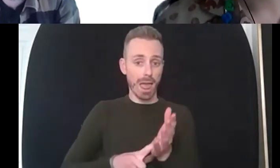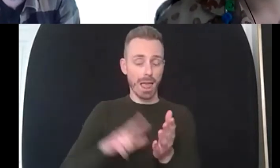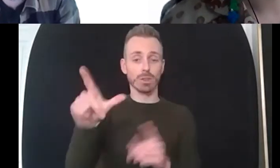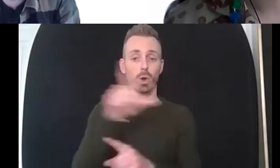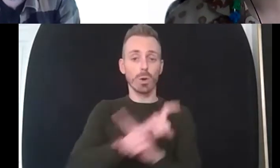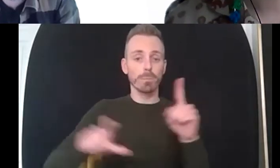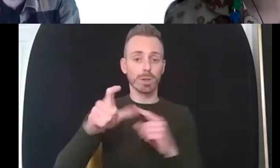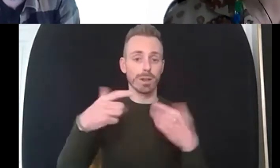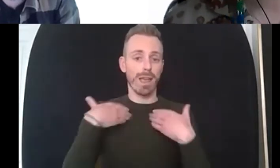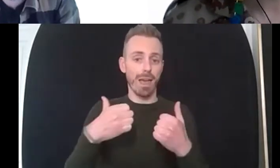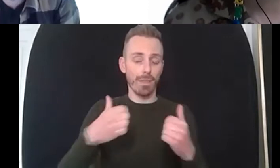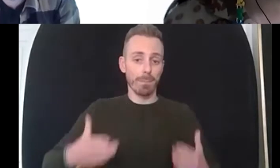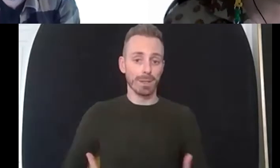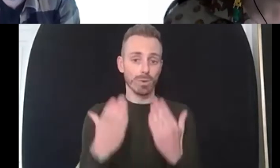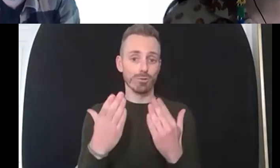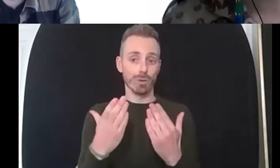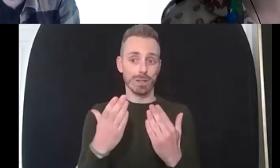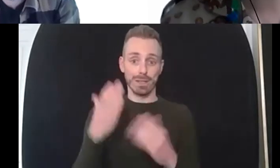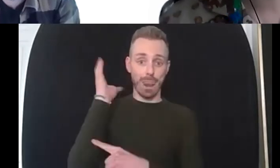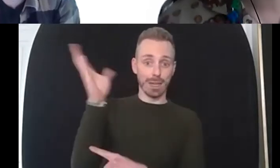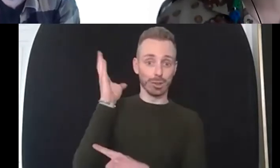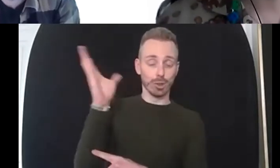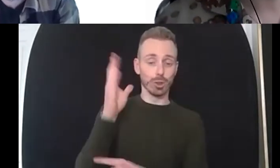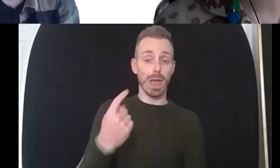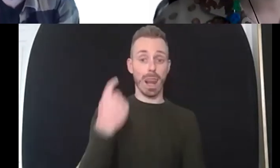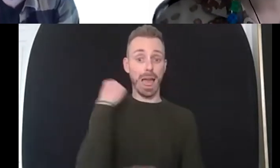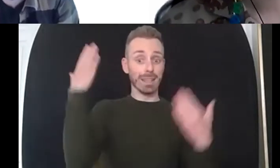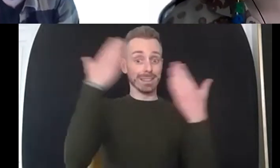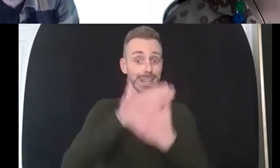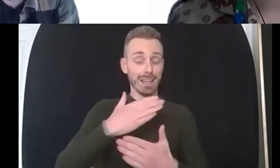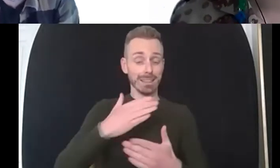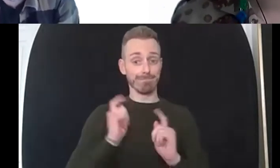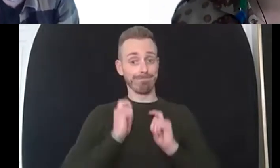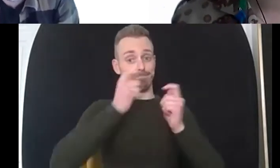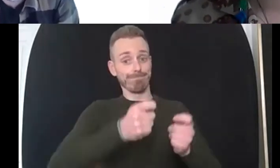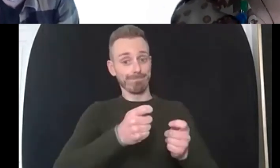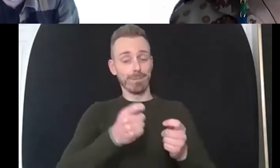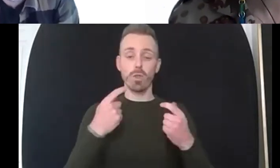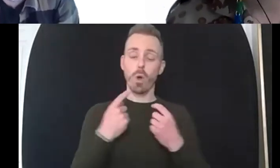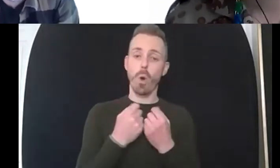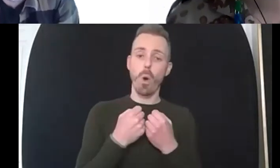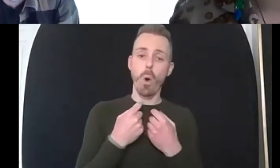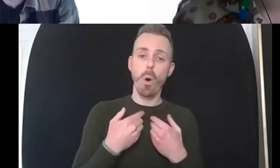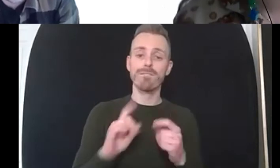and he has just last night officially become the first open the game mayor of longridge which is